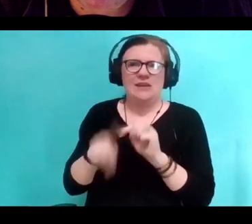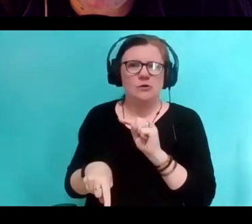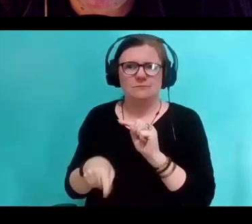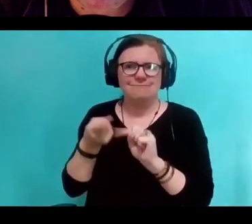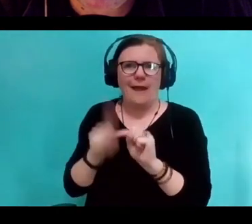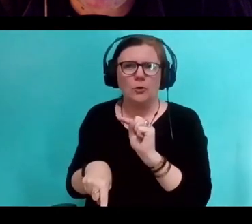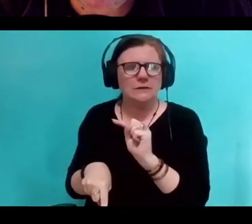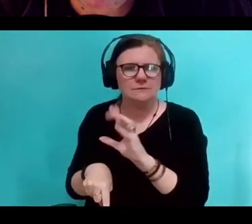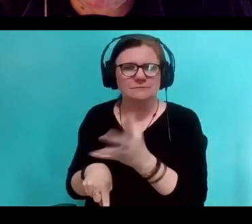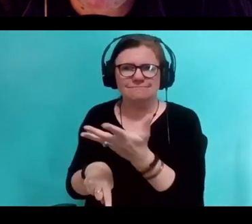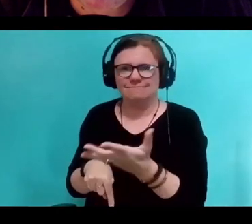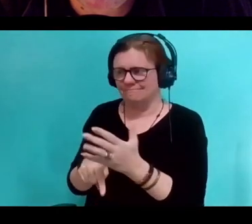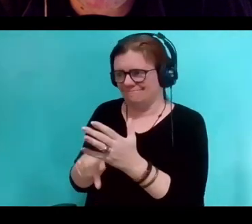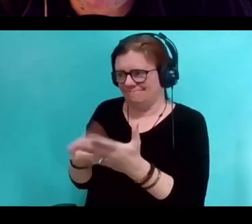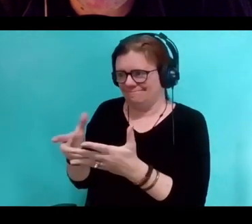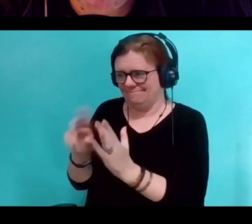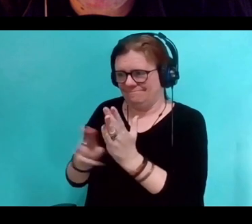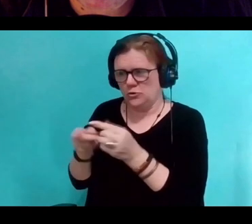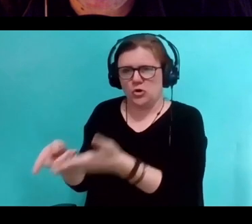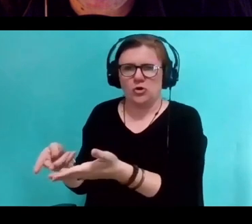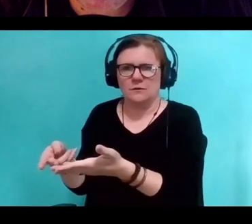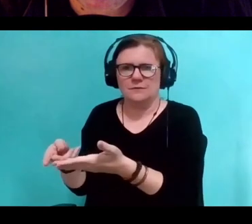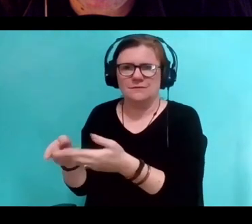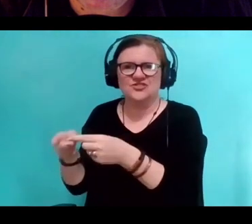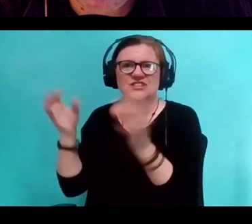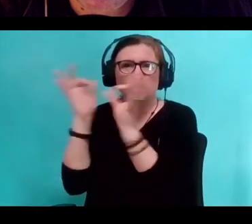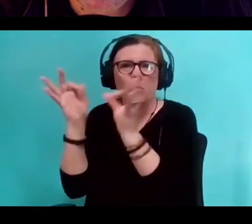It, that's really core to my ethics